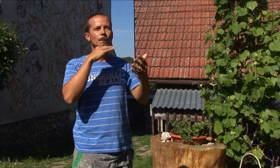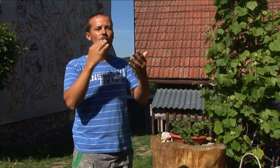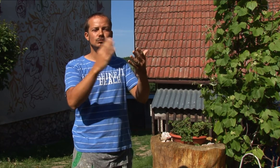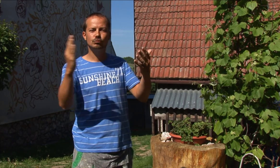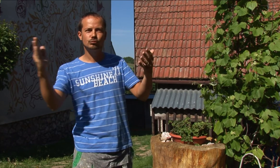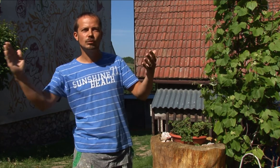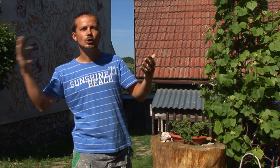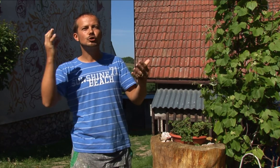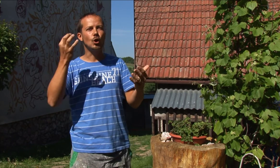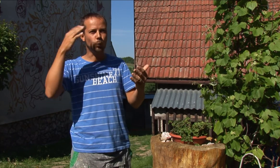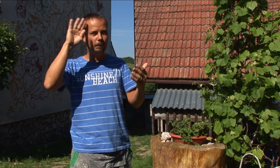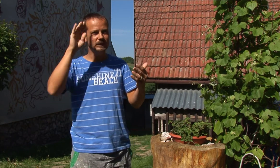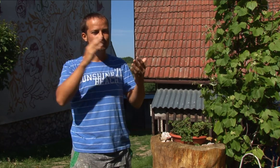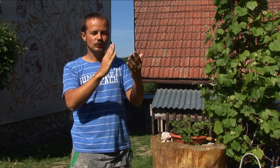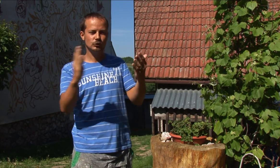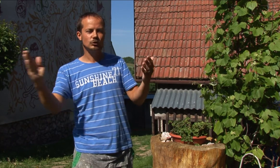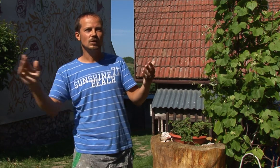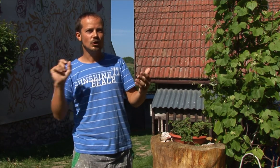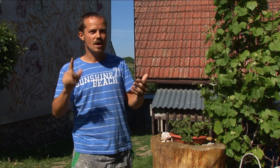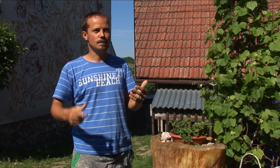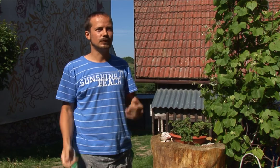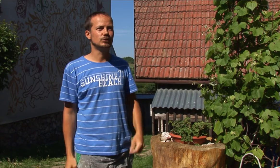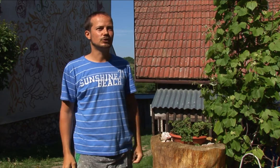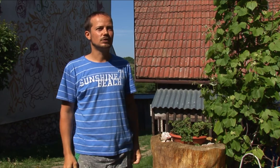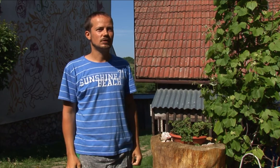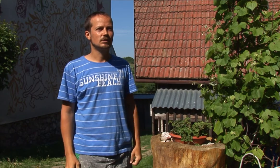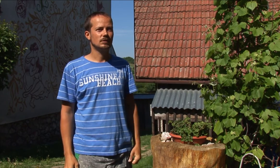and other things he knows how to do.